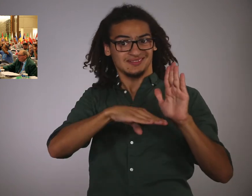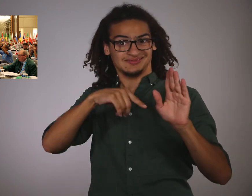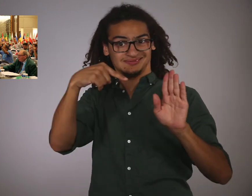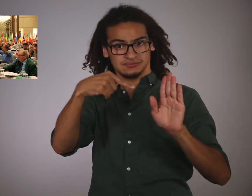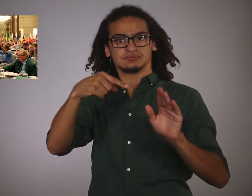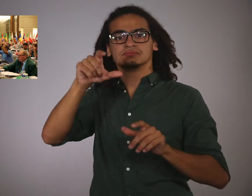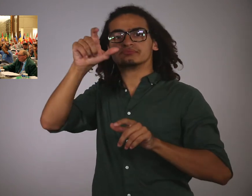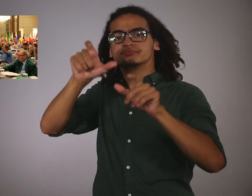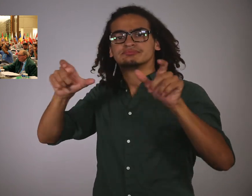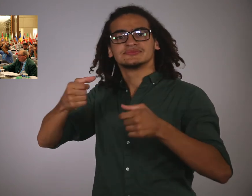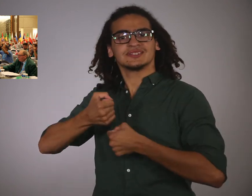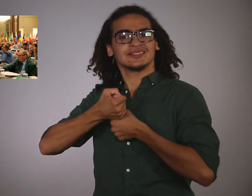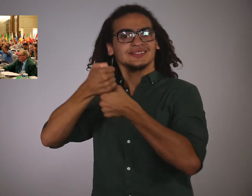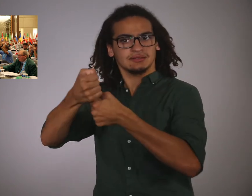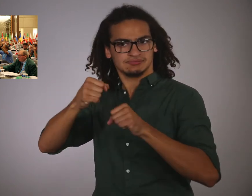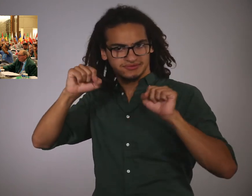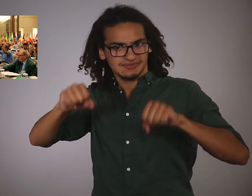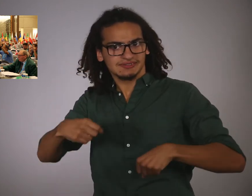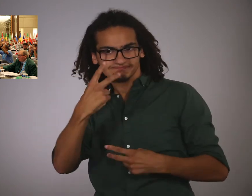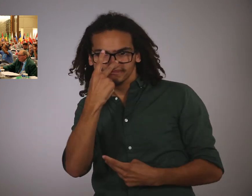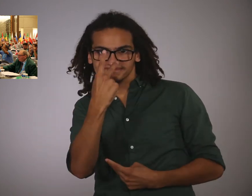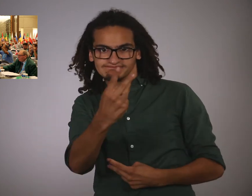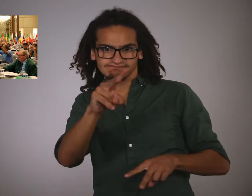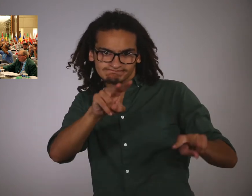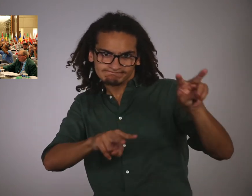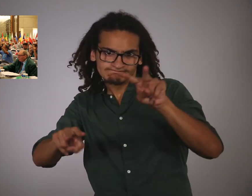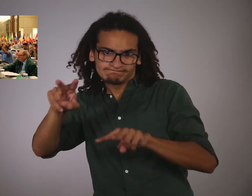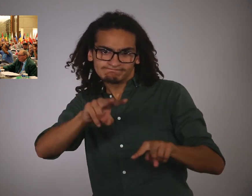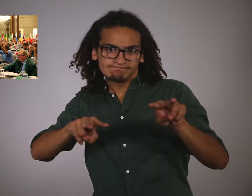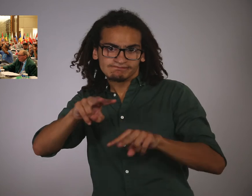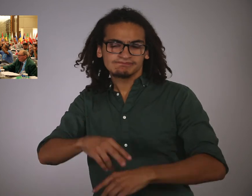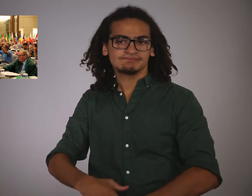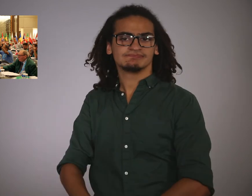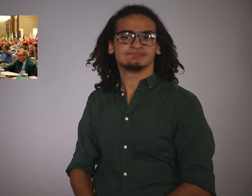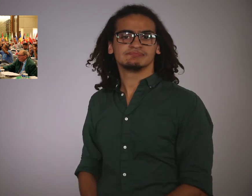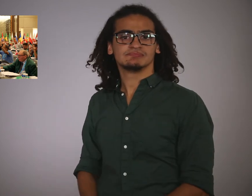The status of an application can be viewed.